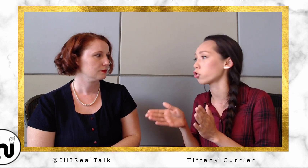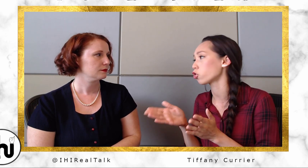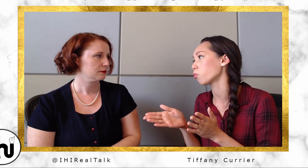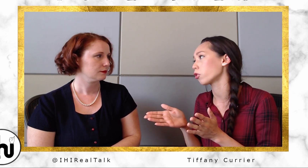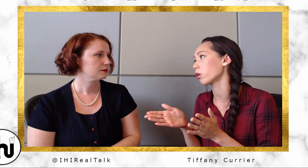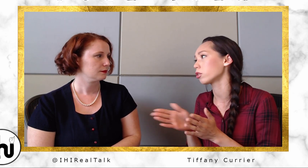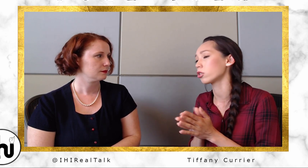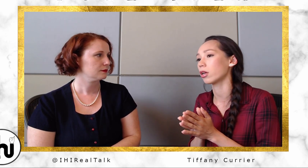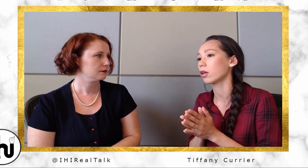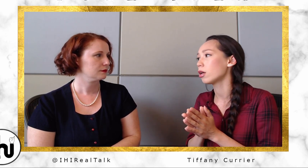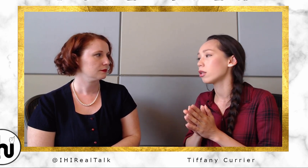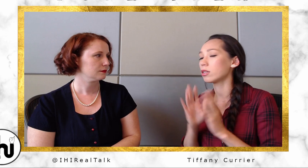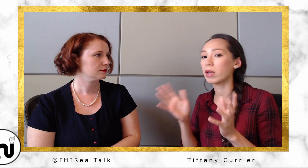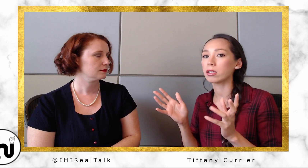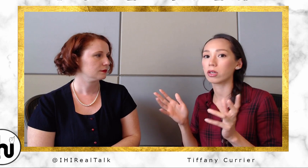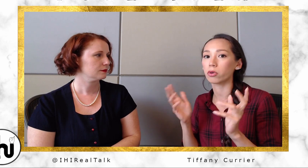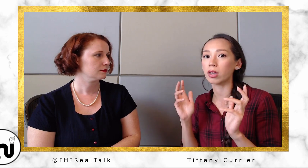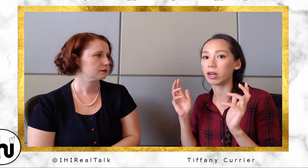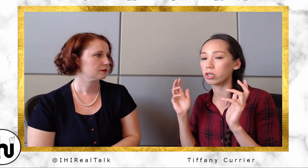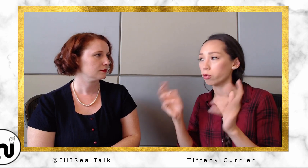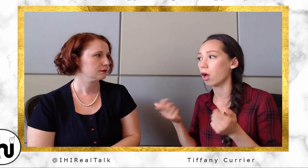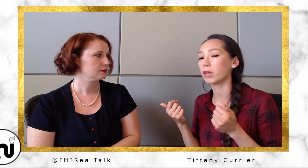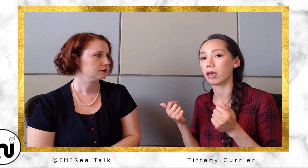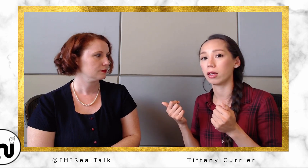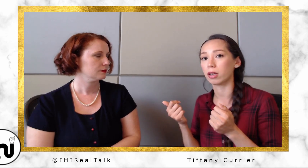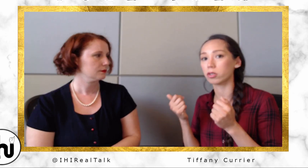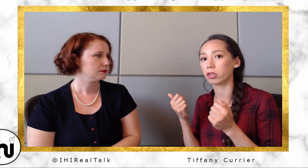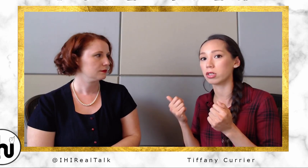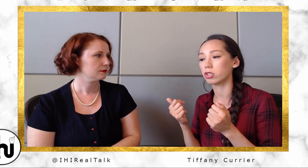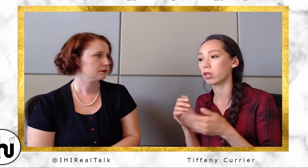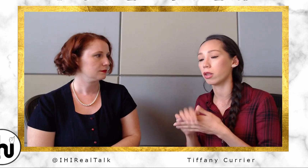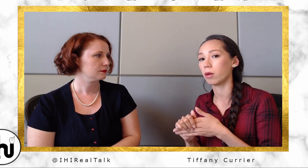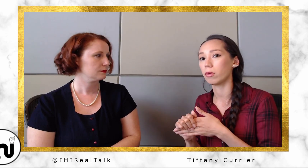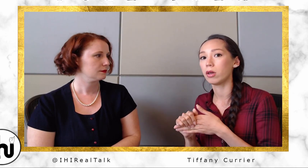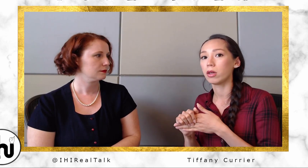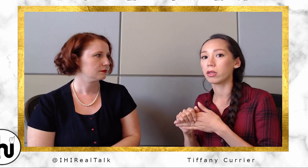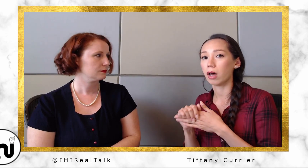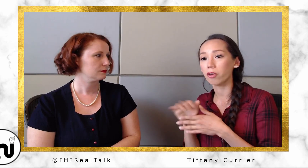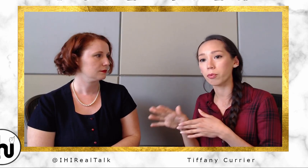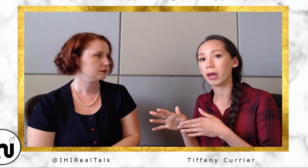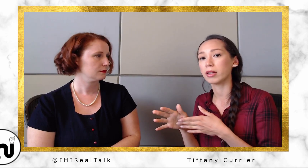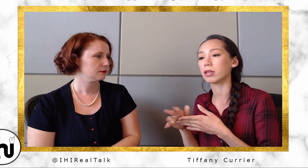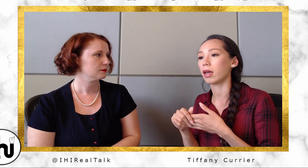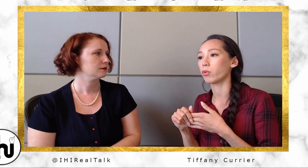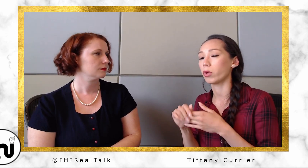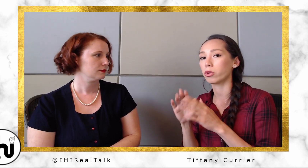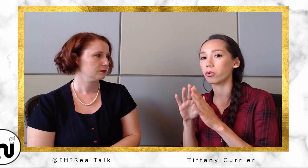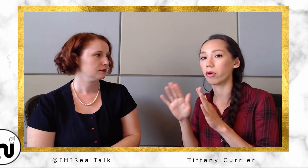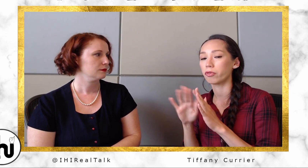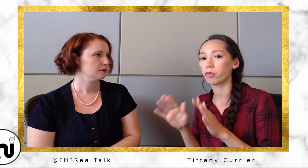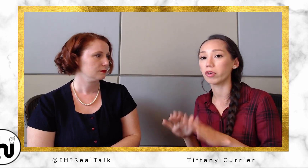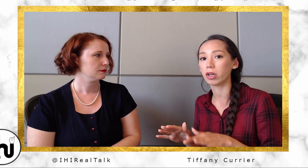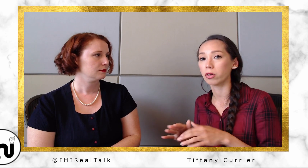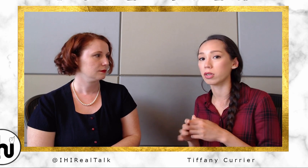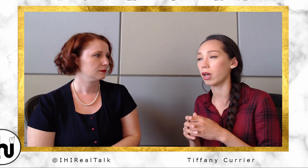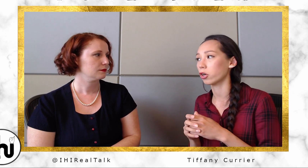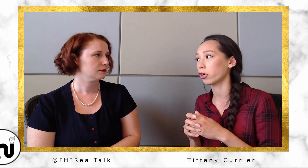it's just like... It's amazing thing, so he actually brought me in. I started teaching them the alphabet, and we went through a few videos that had created.